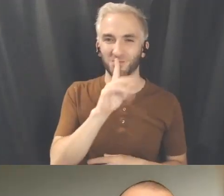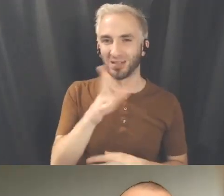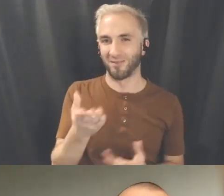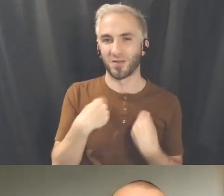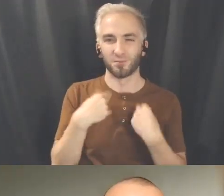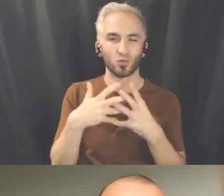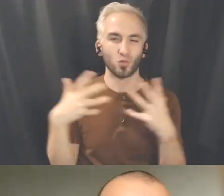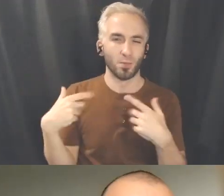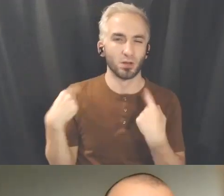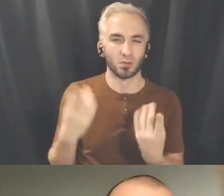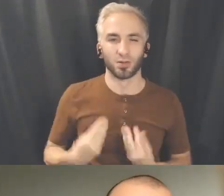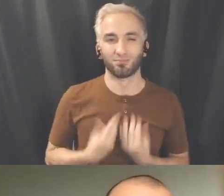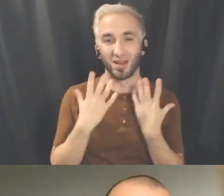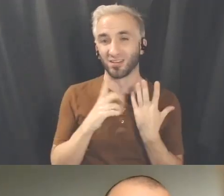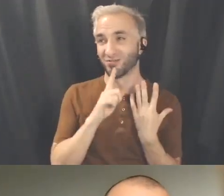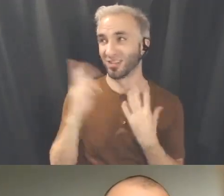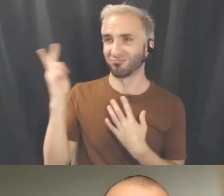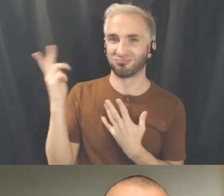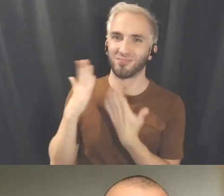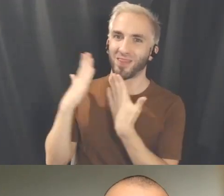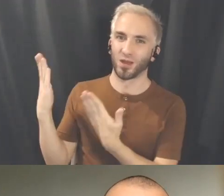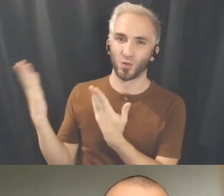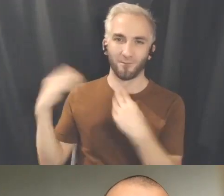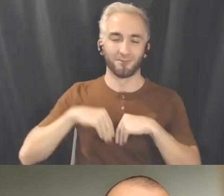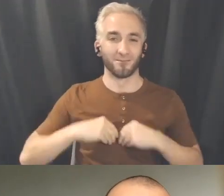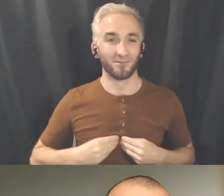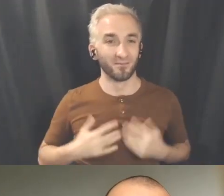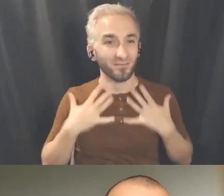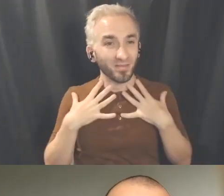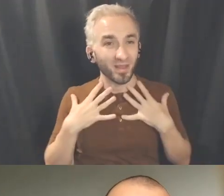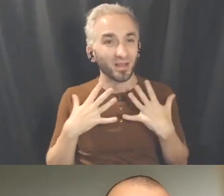it comes from these two. They were doing art live so you're able to see on the other camera